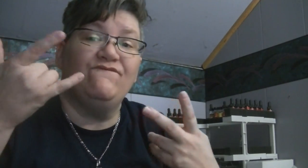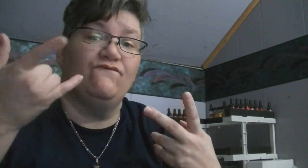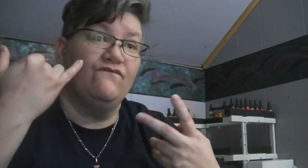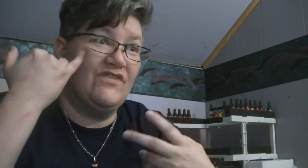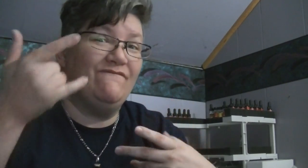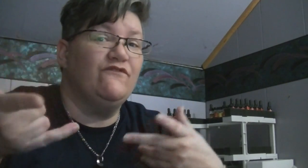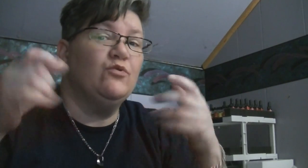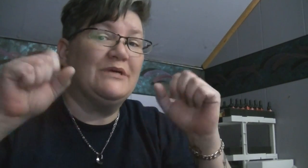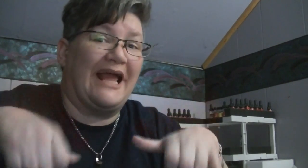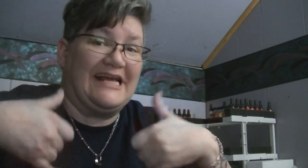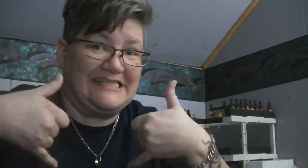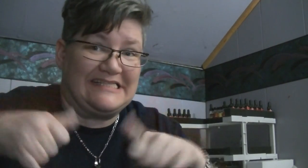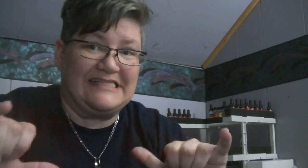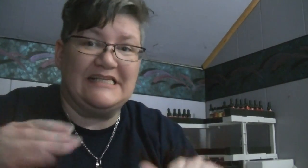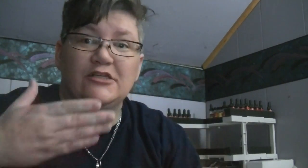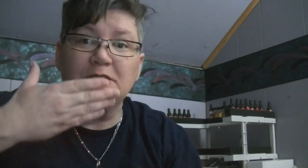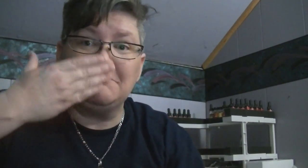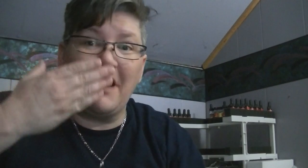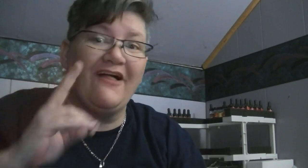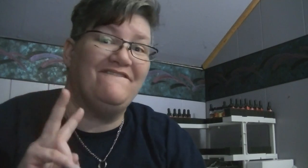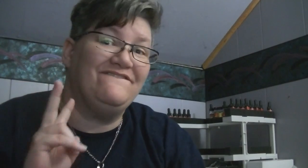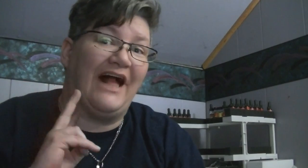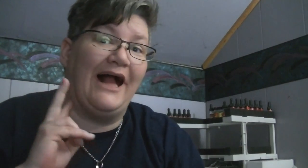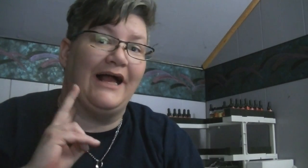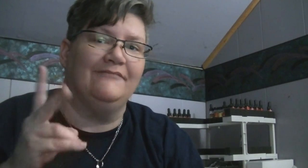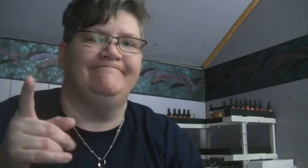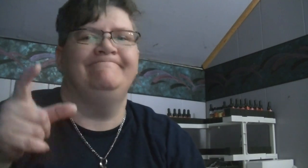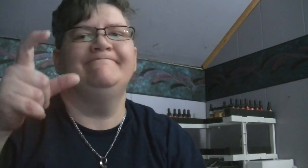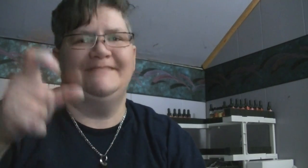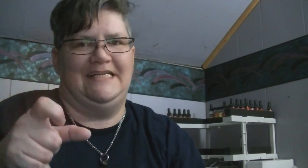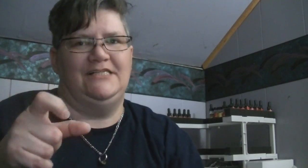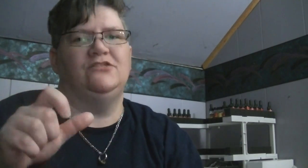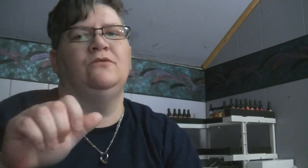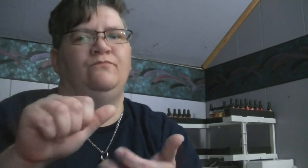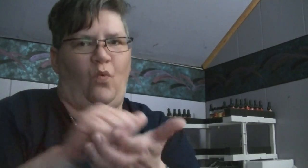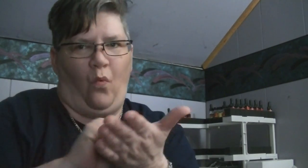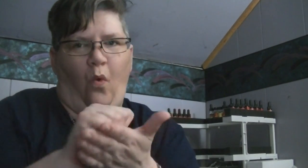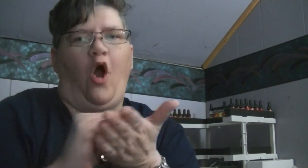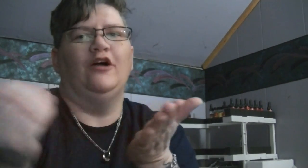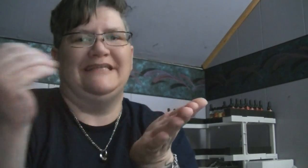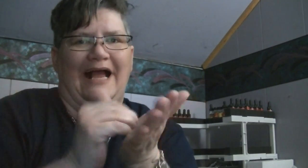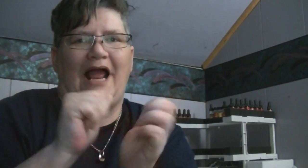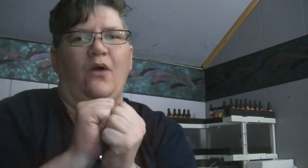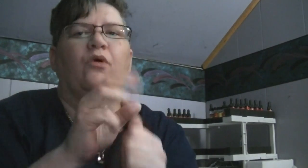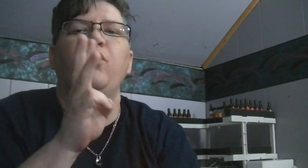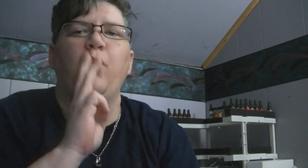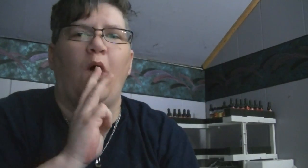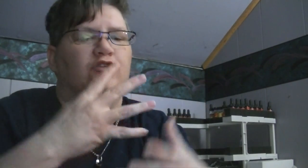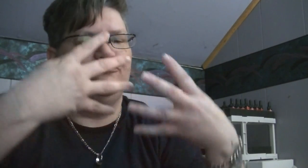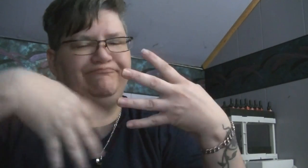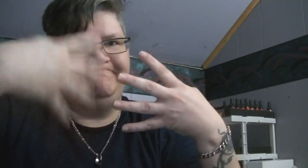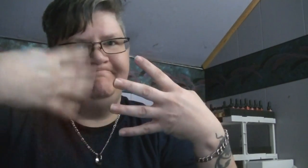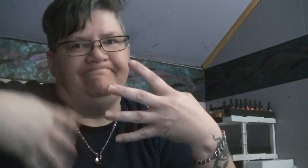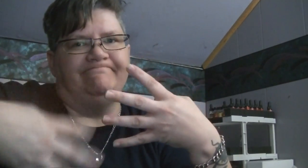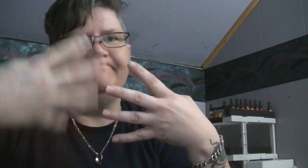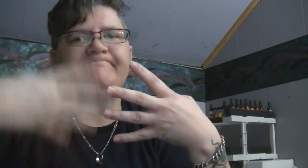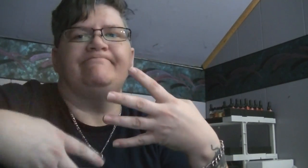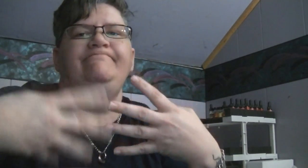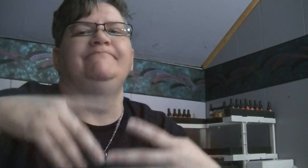If you can still smell vodka You need to re-wash them again with water Draining and rinsing them.